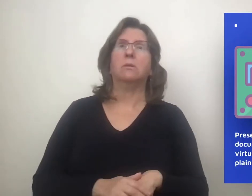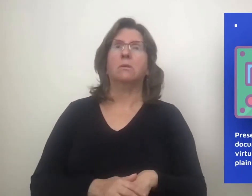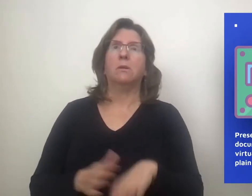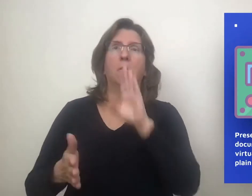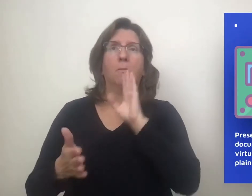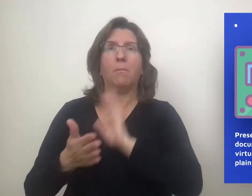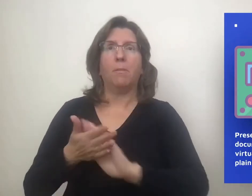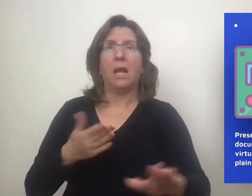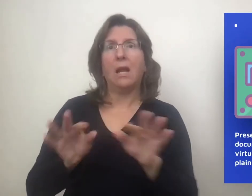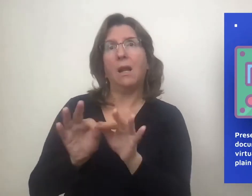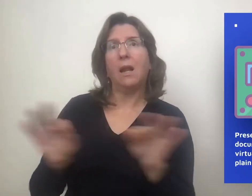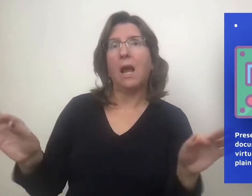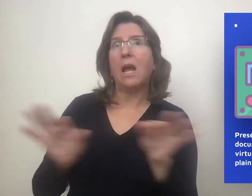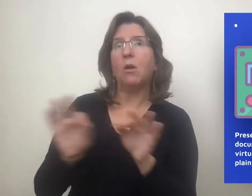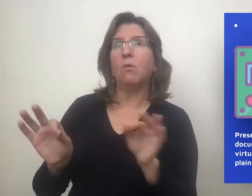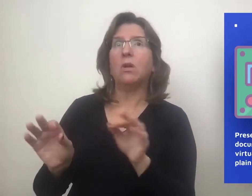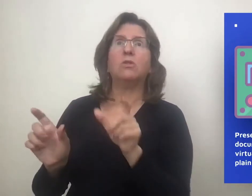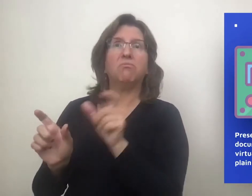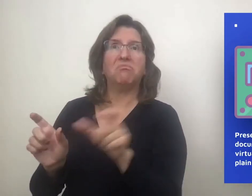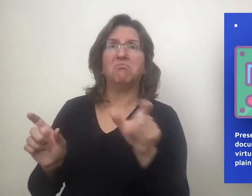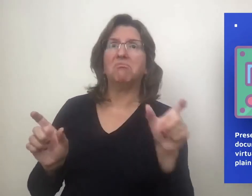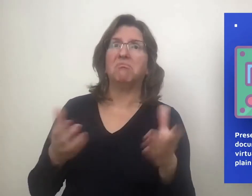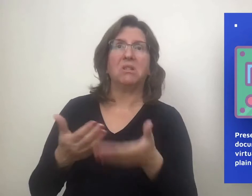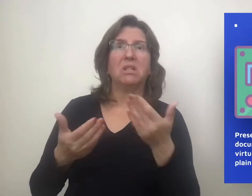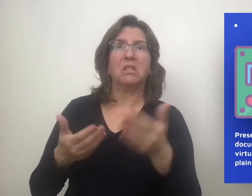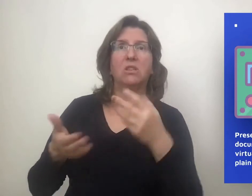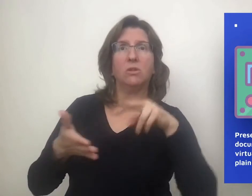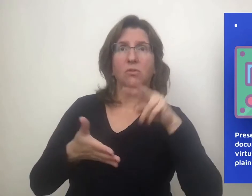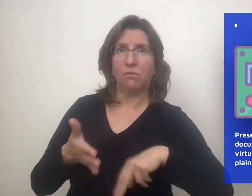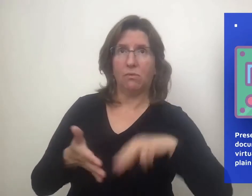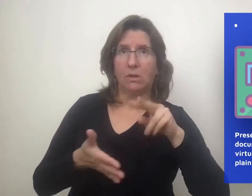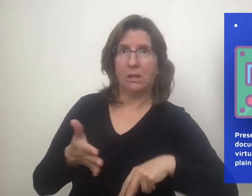Print material should be presented in plain language.